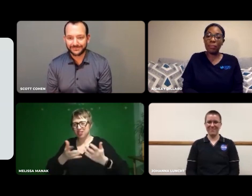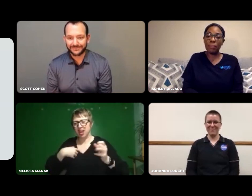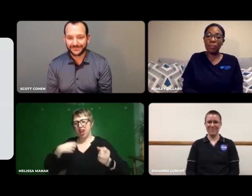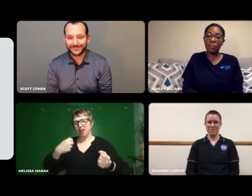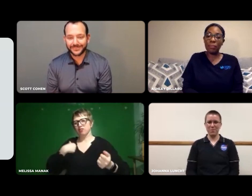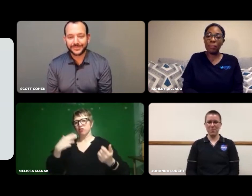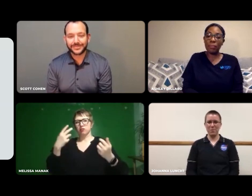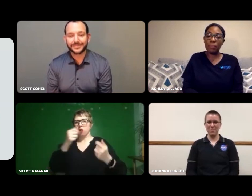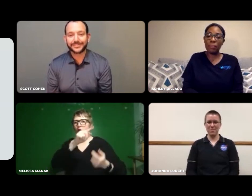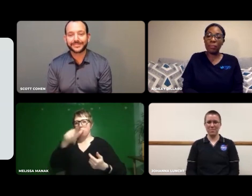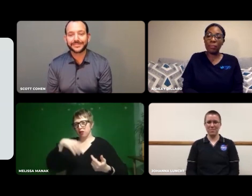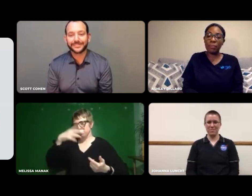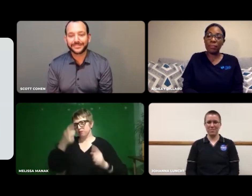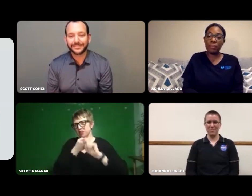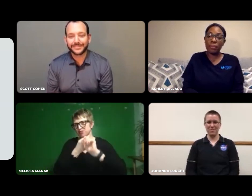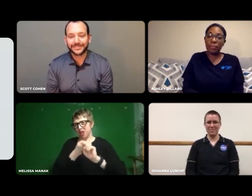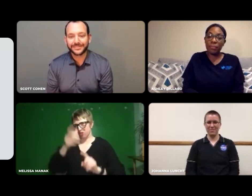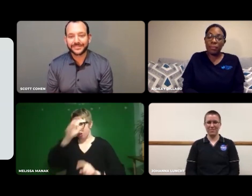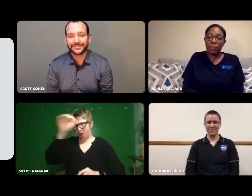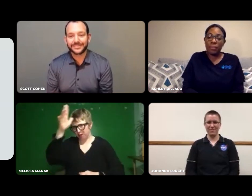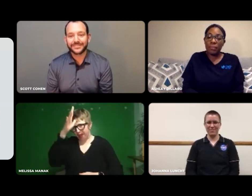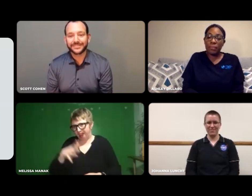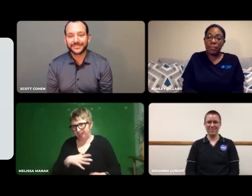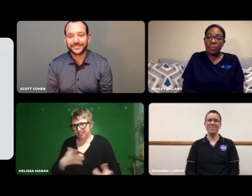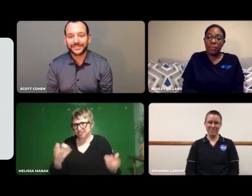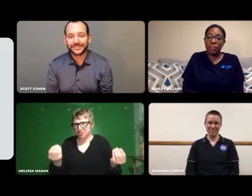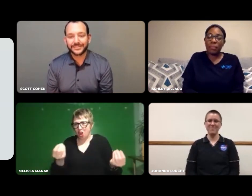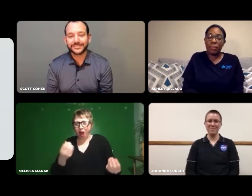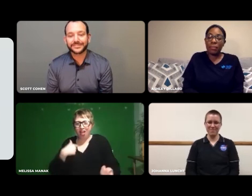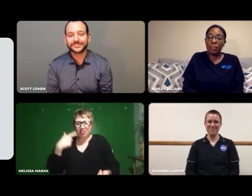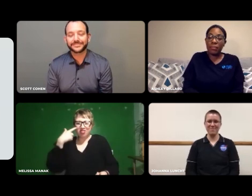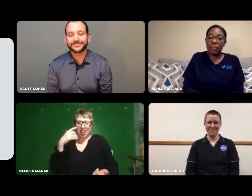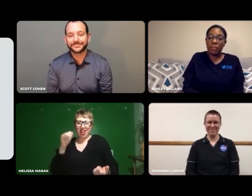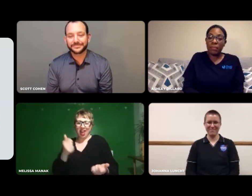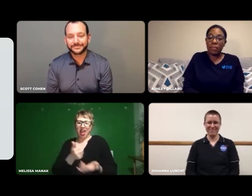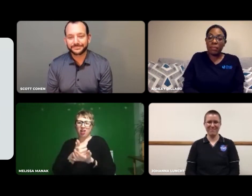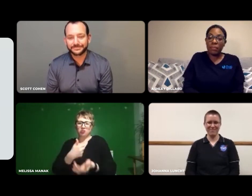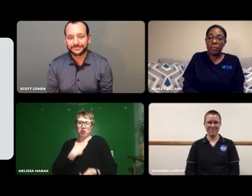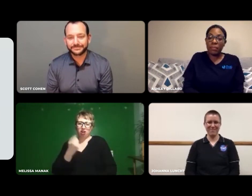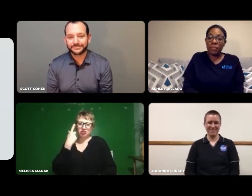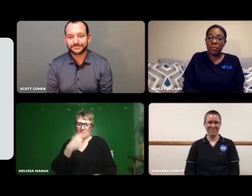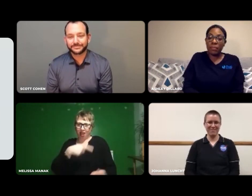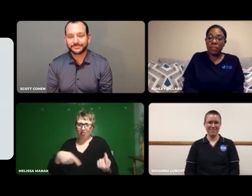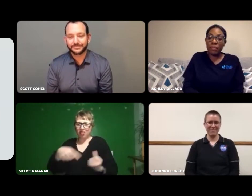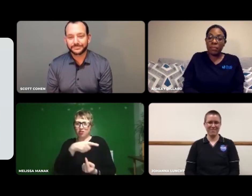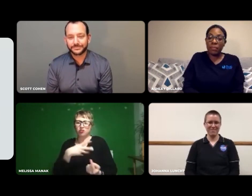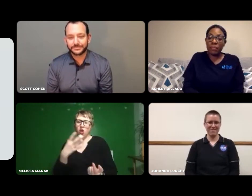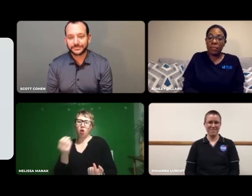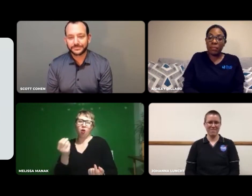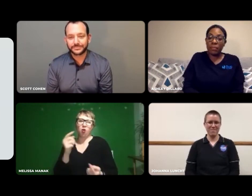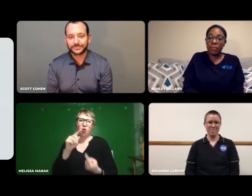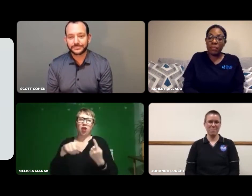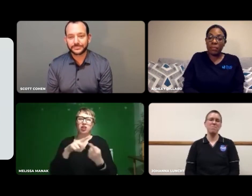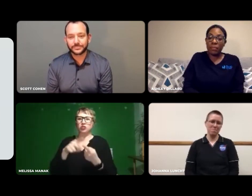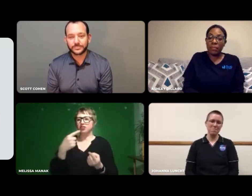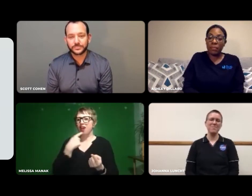Many of my friends are men so that helps me understand how they think.